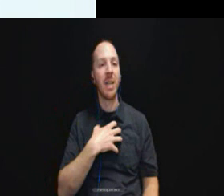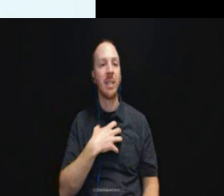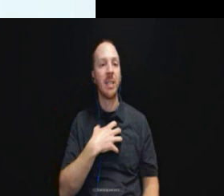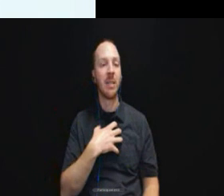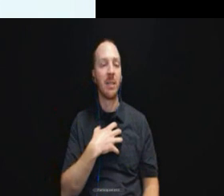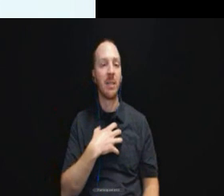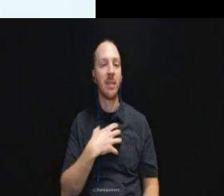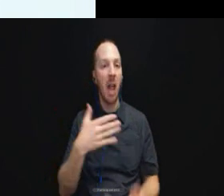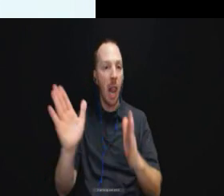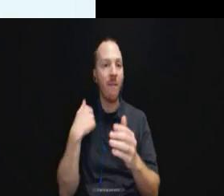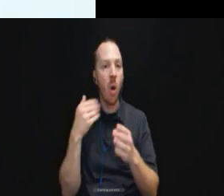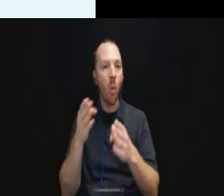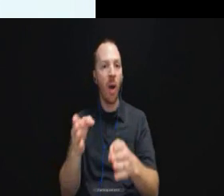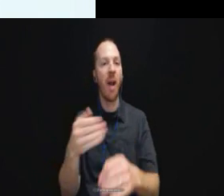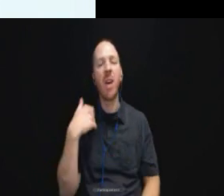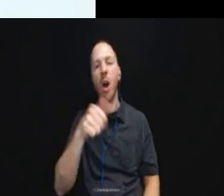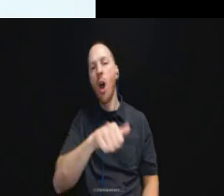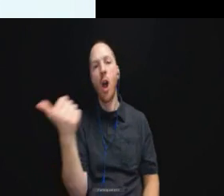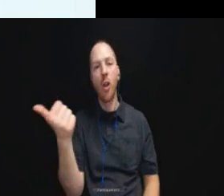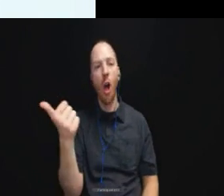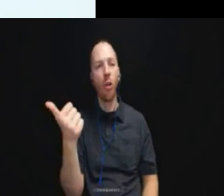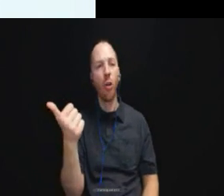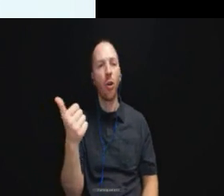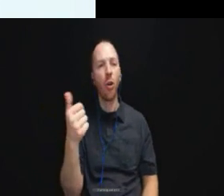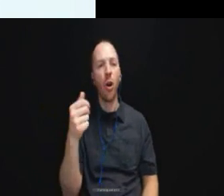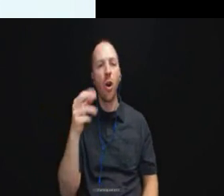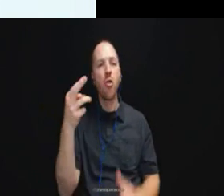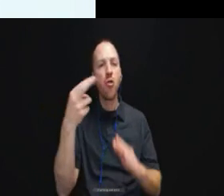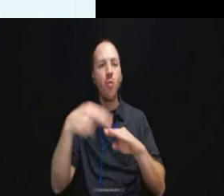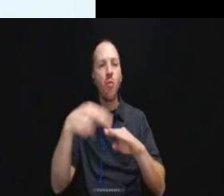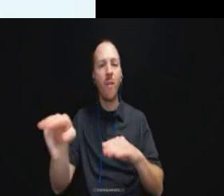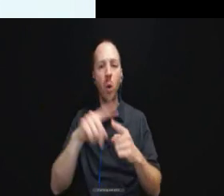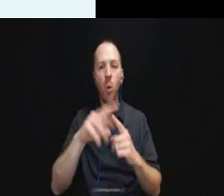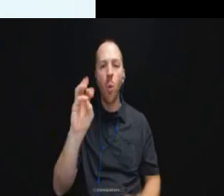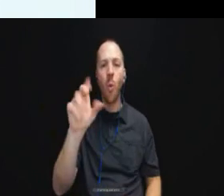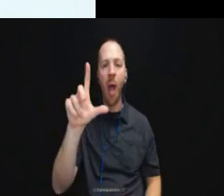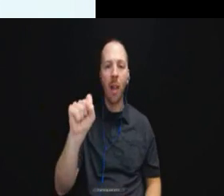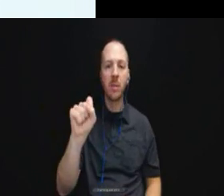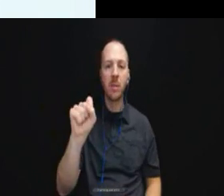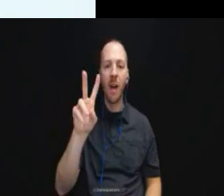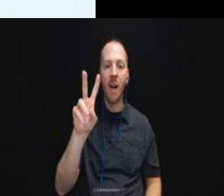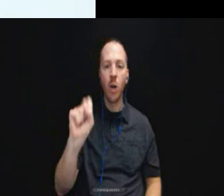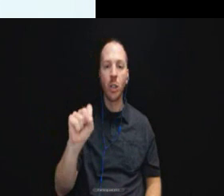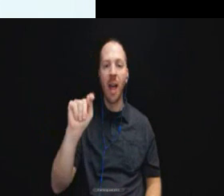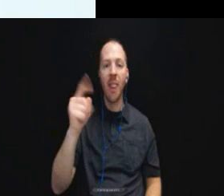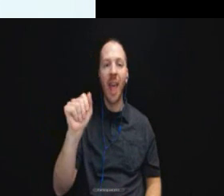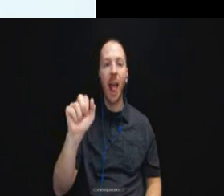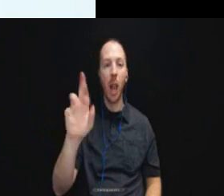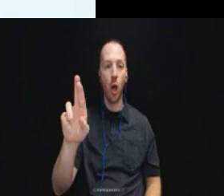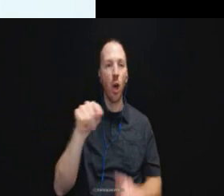And another reference on the slide to this case is Wells versus Thaler.